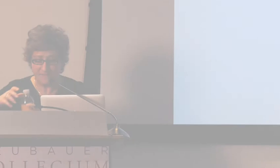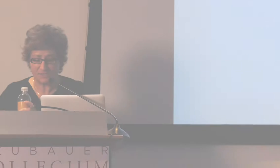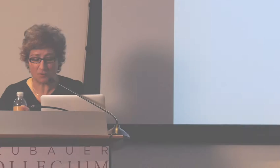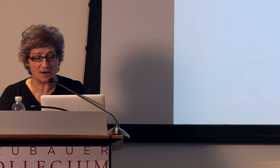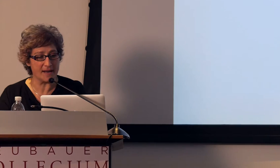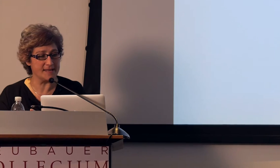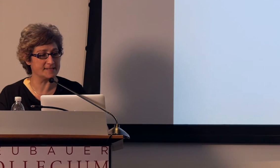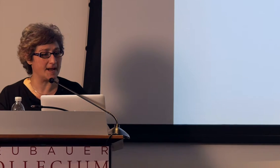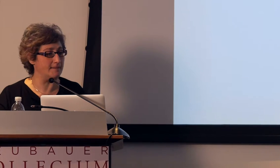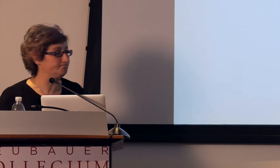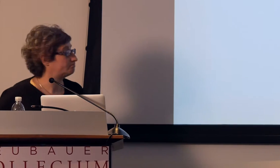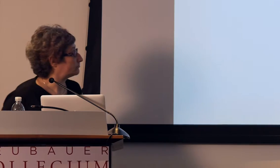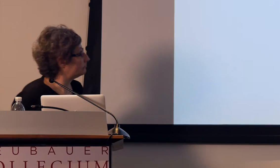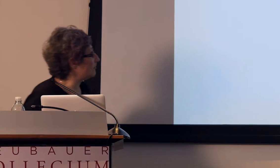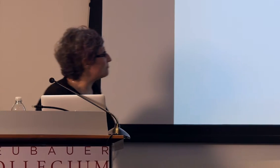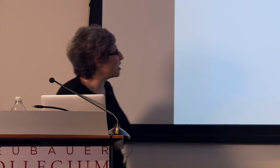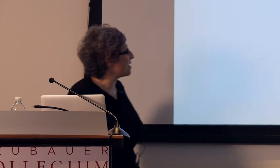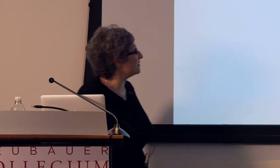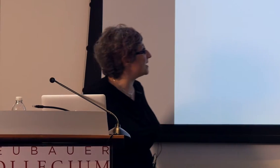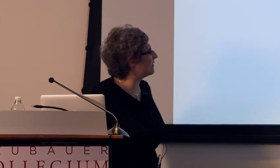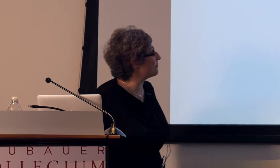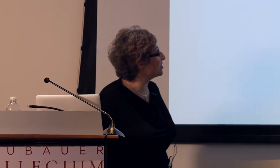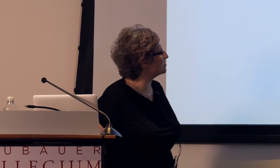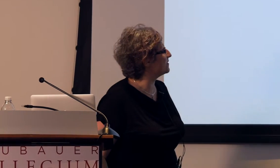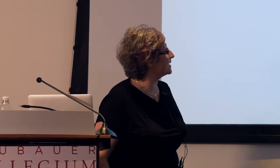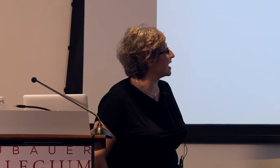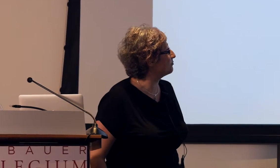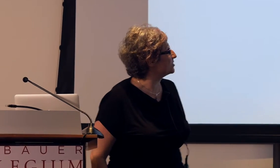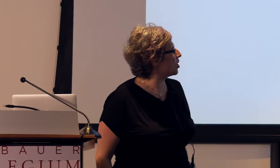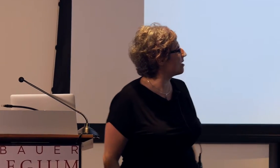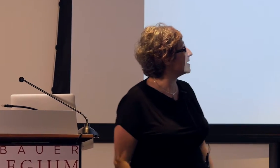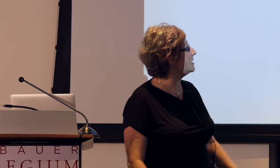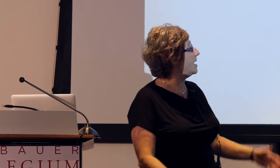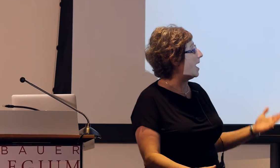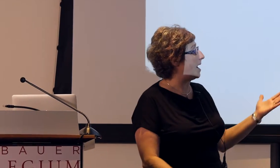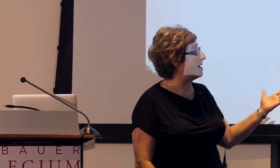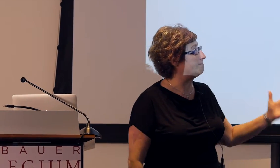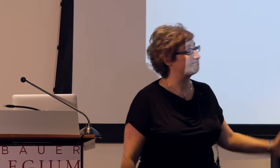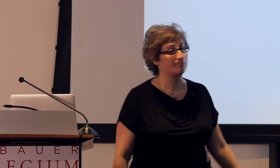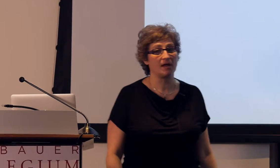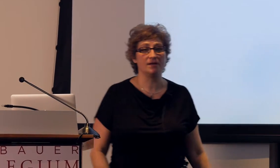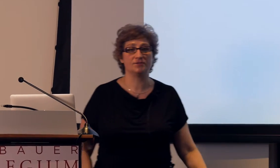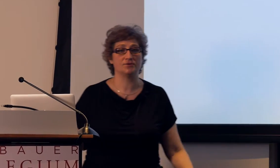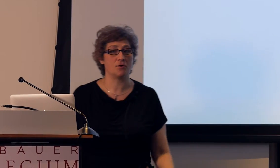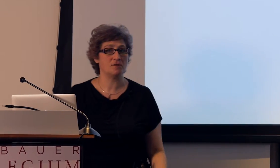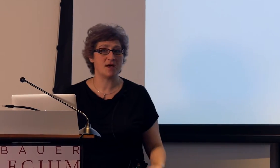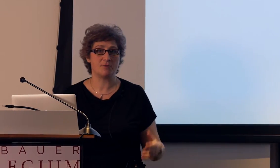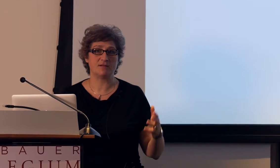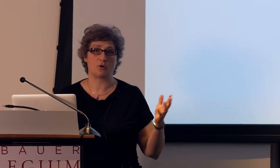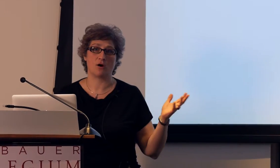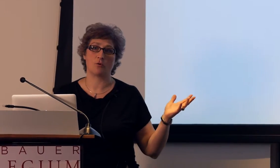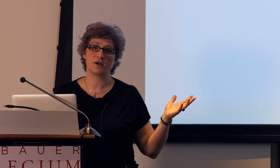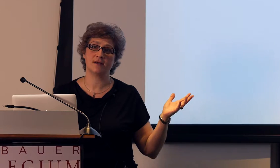And this work is primarily a collaboration with Diane Brentari, Susan Goldin-Meadow, and Laura Horton